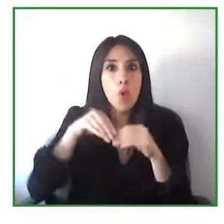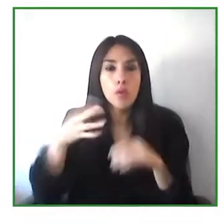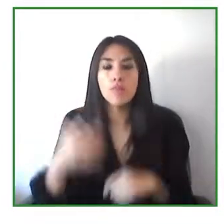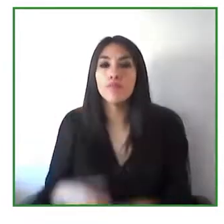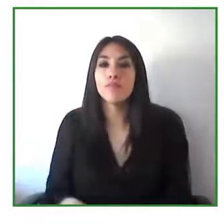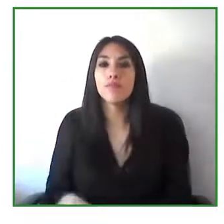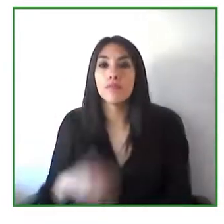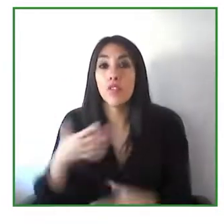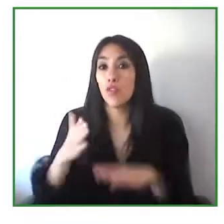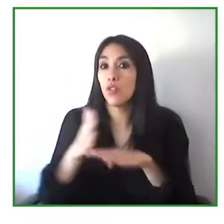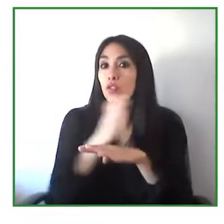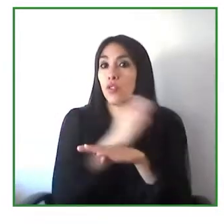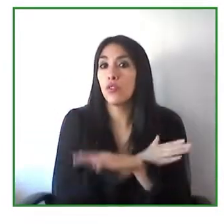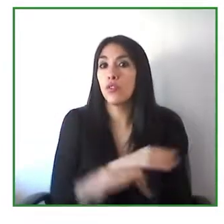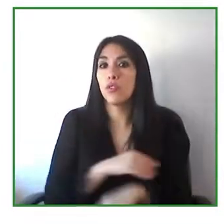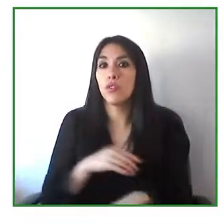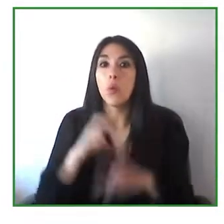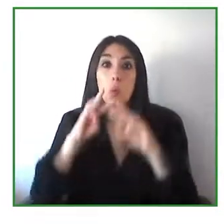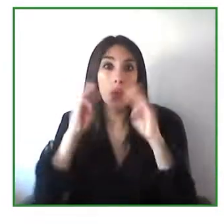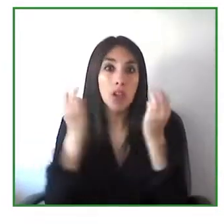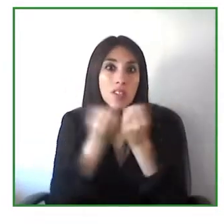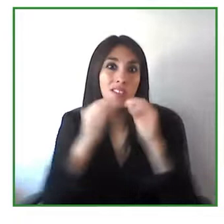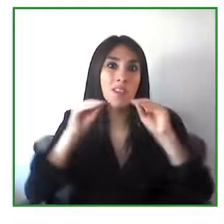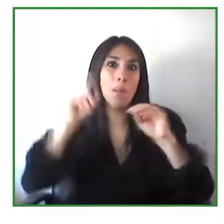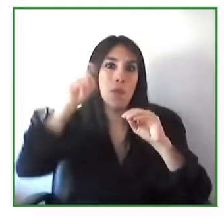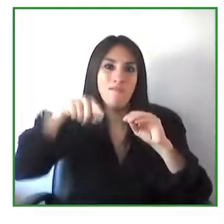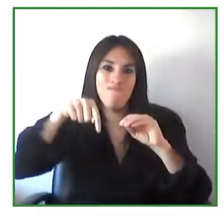give you an example as you probably heard that this is Zero Project